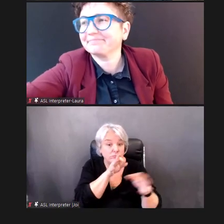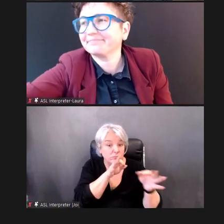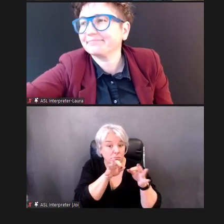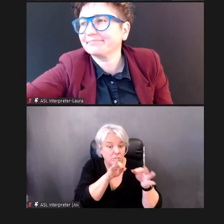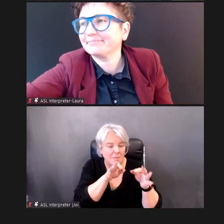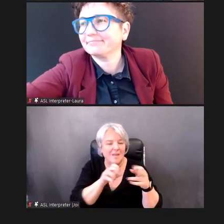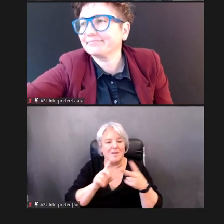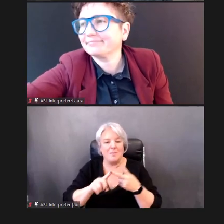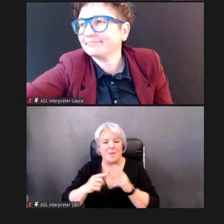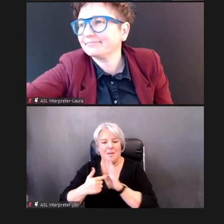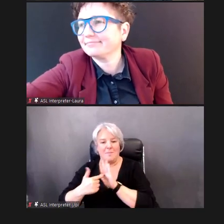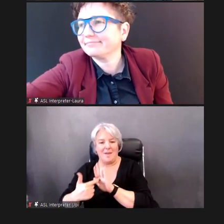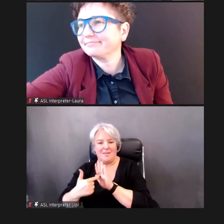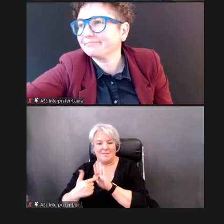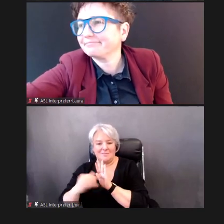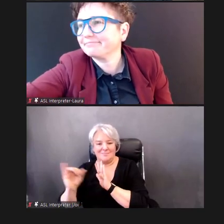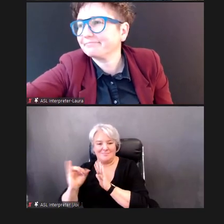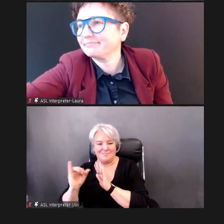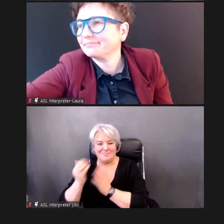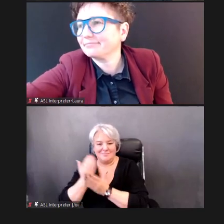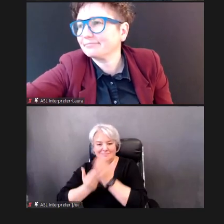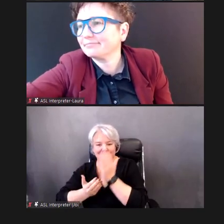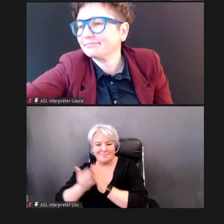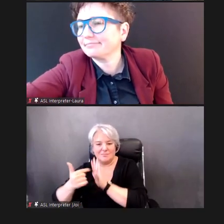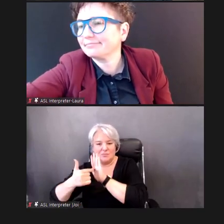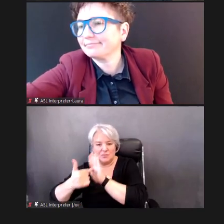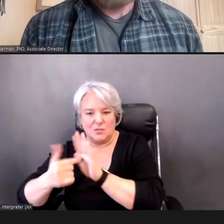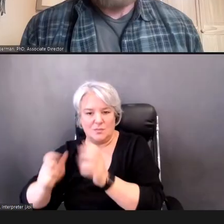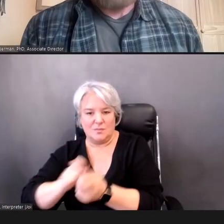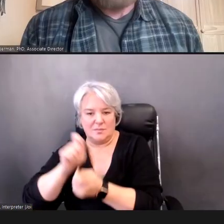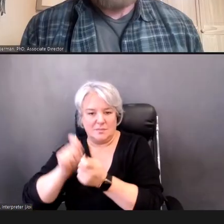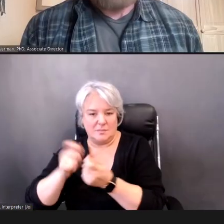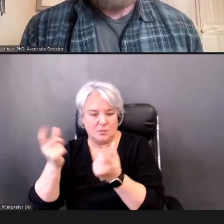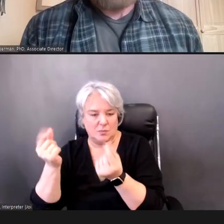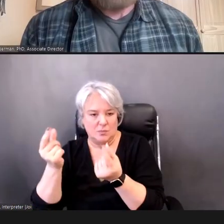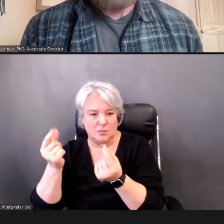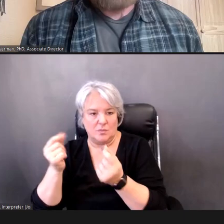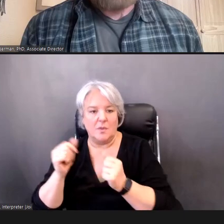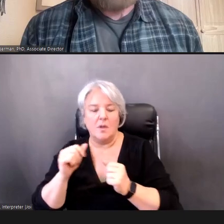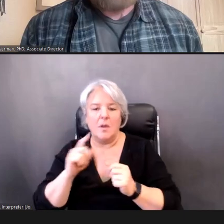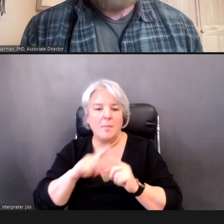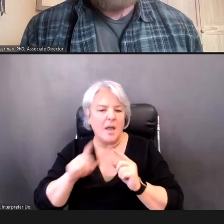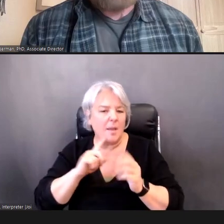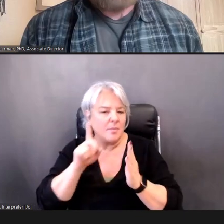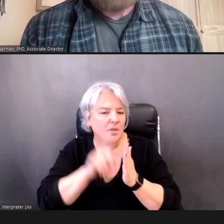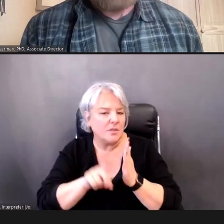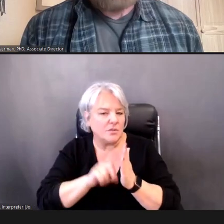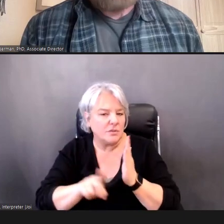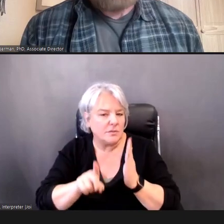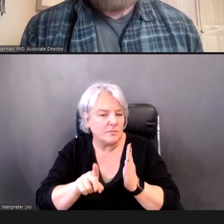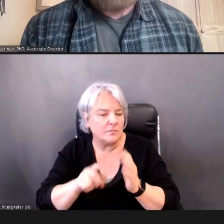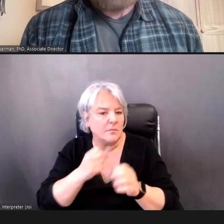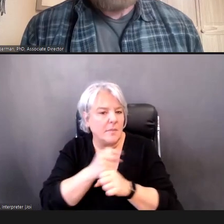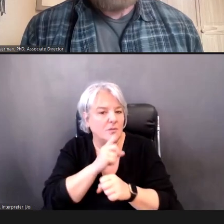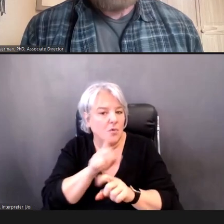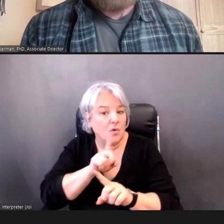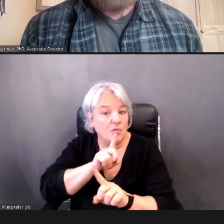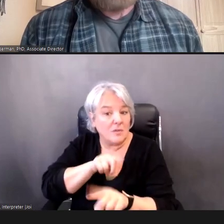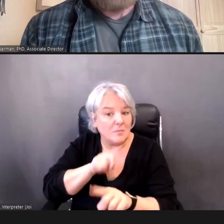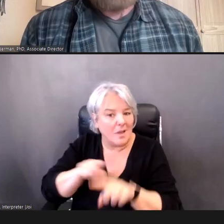To understand the task, but then I'm going to do checks to make sure that our response is reliable before I would ever